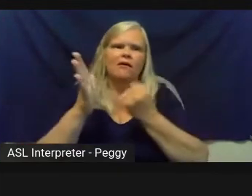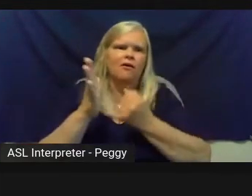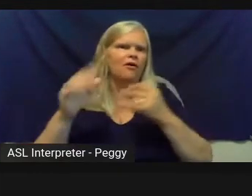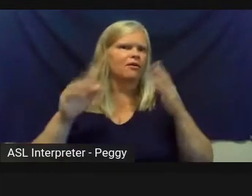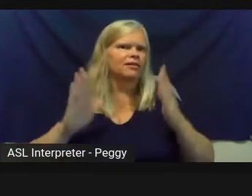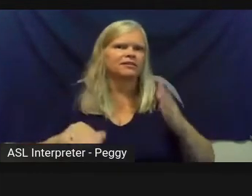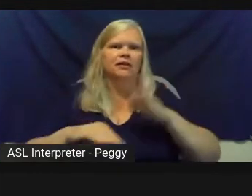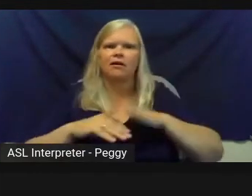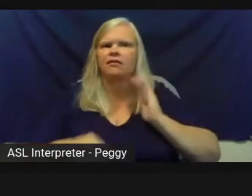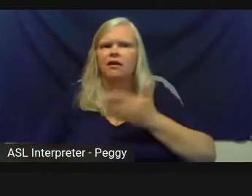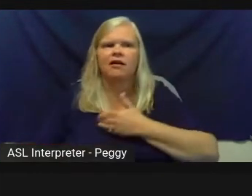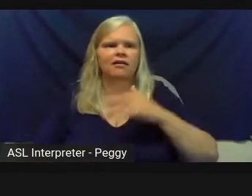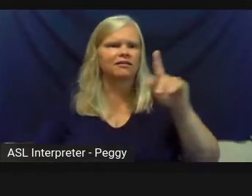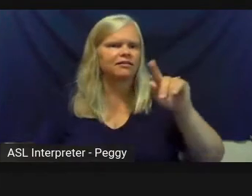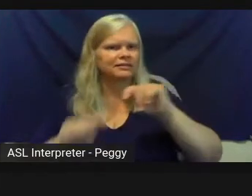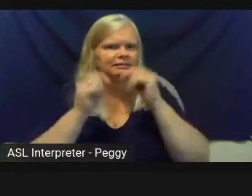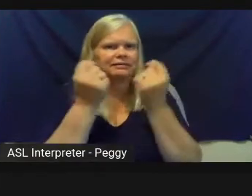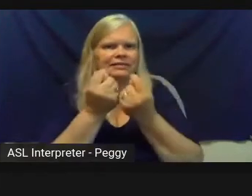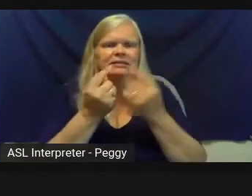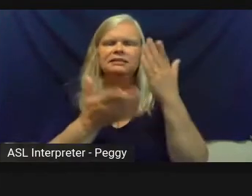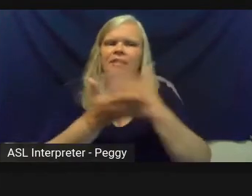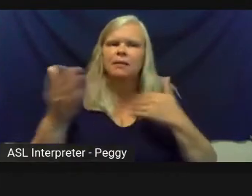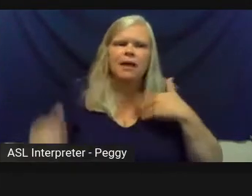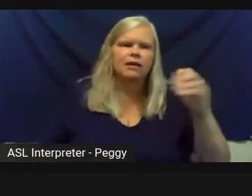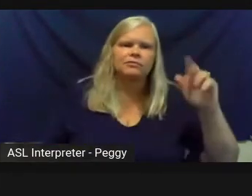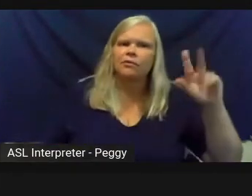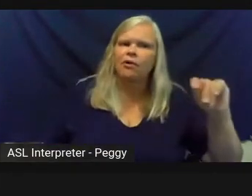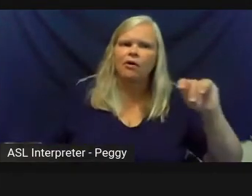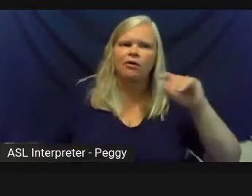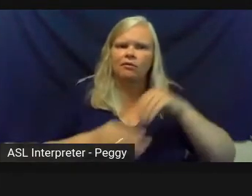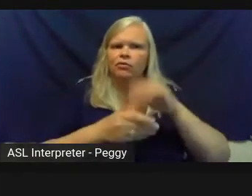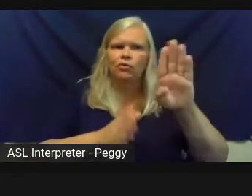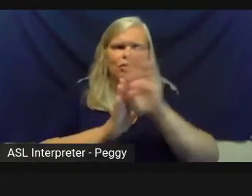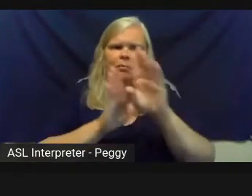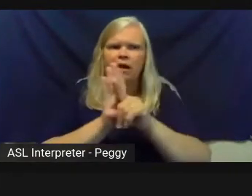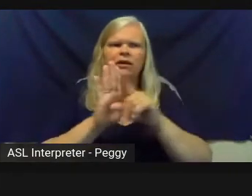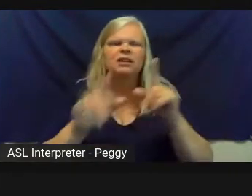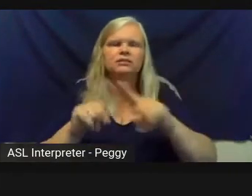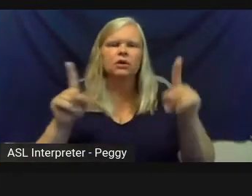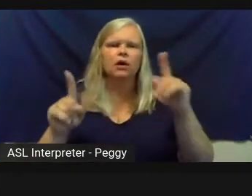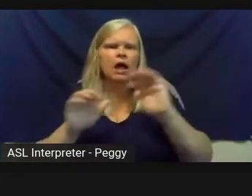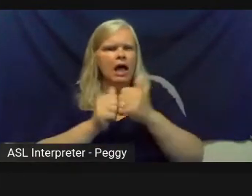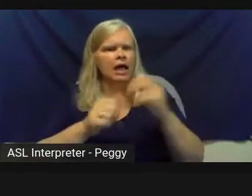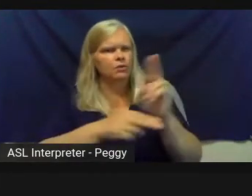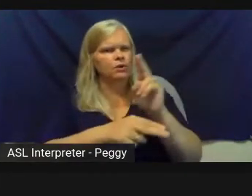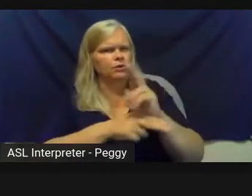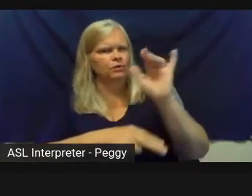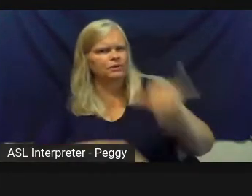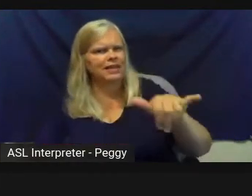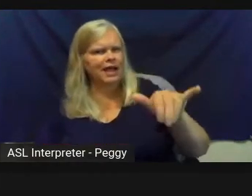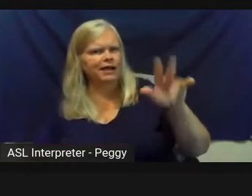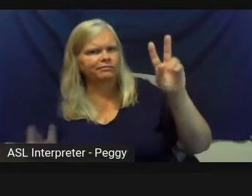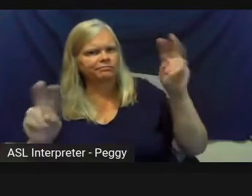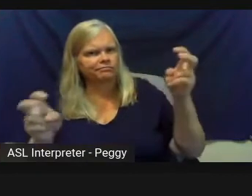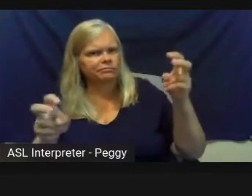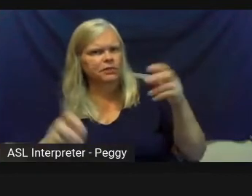has some artistic background. And so it makes me think, how are we using that muscle in our day-to-day work.